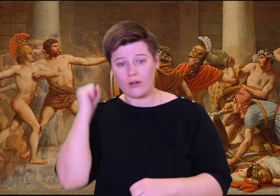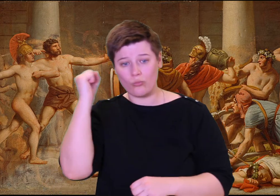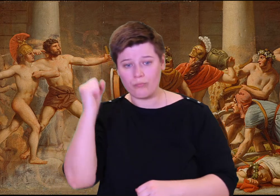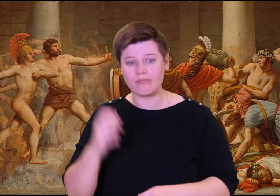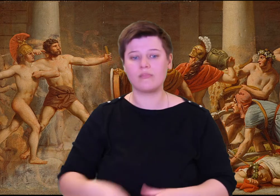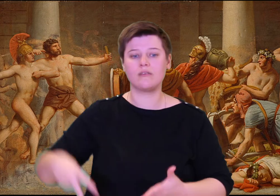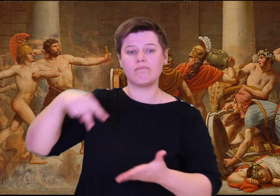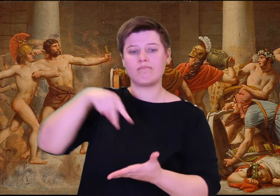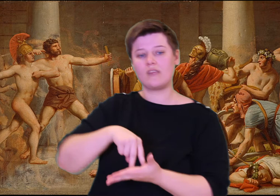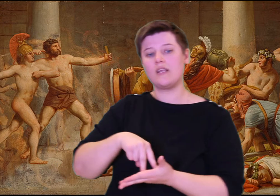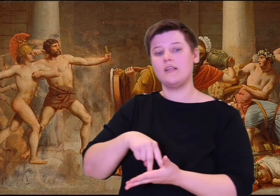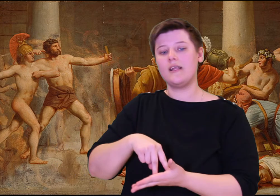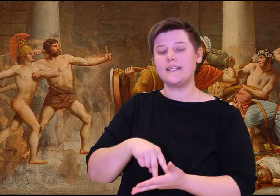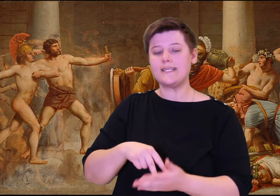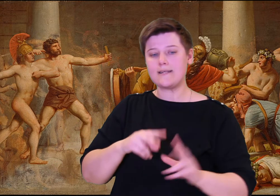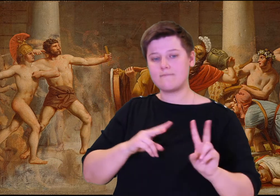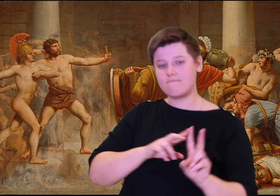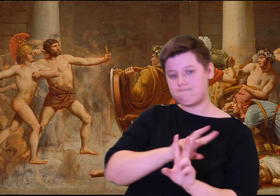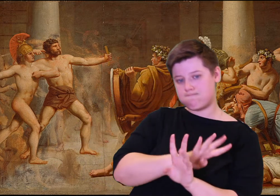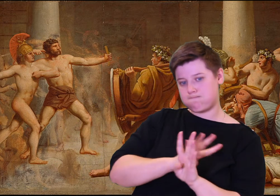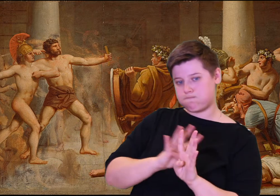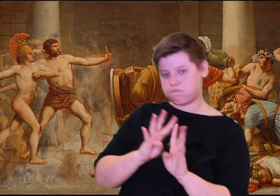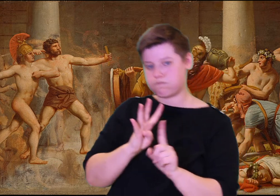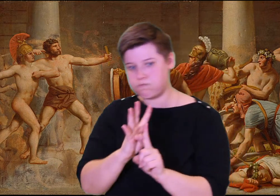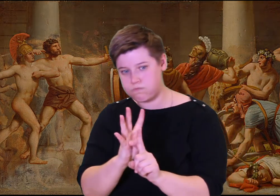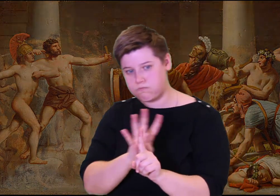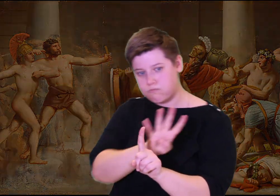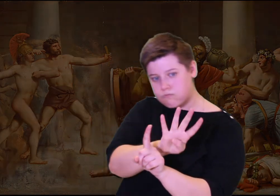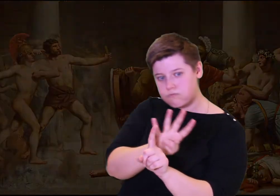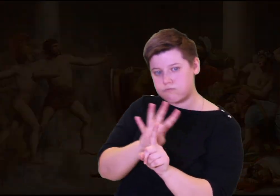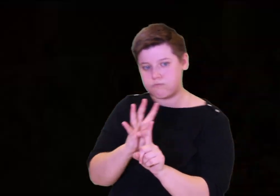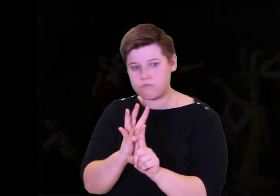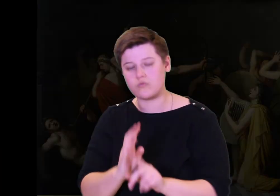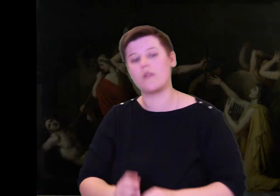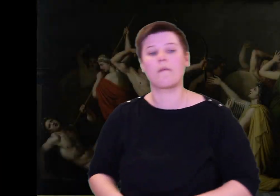through his back and out his chest. Face first he crashed and thundered to